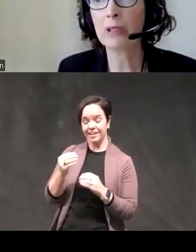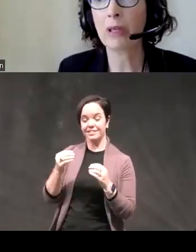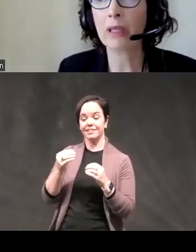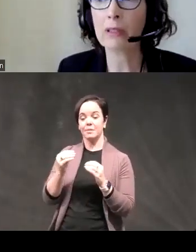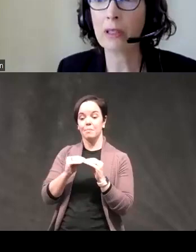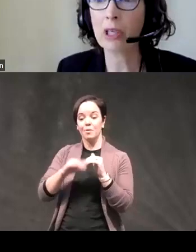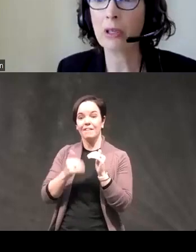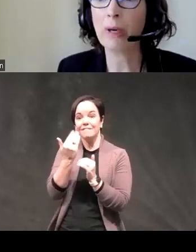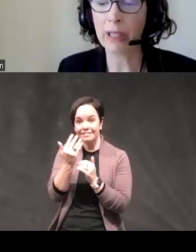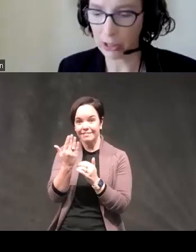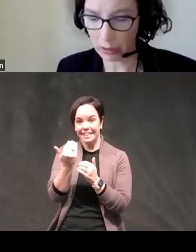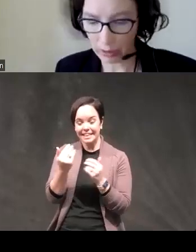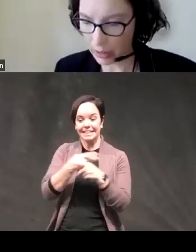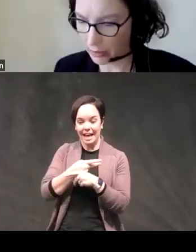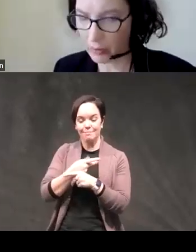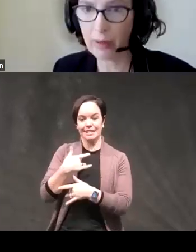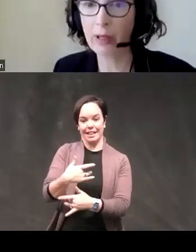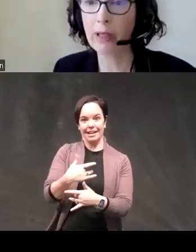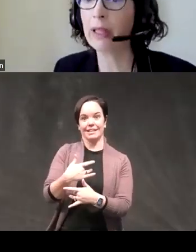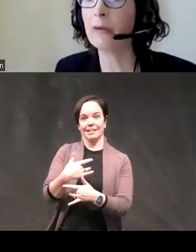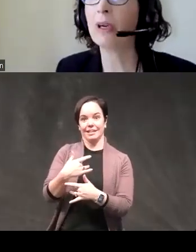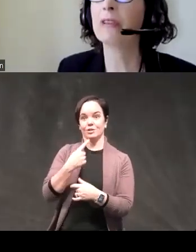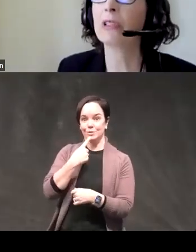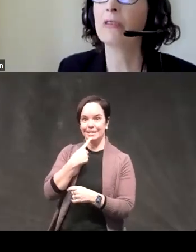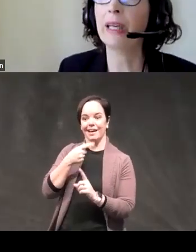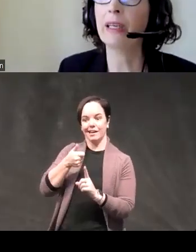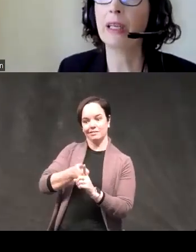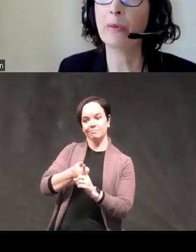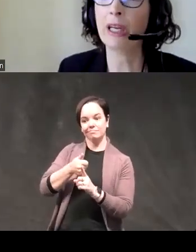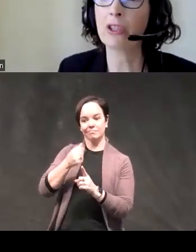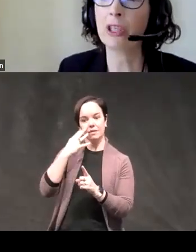as likely as the general population to say that they were in a physical fight in the past year